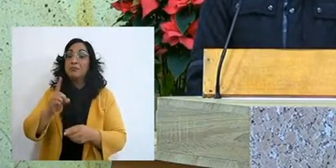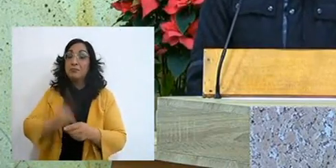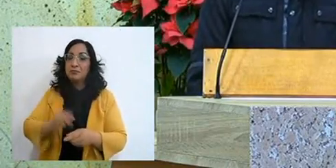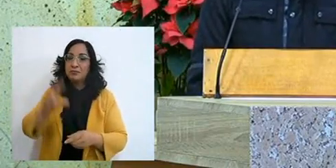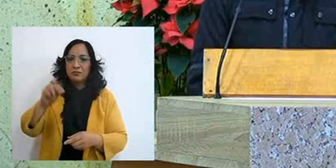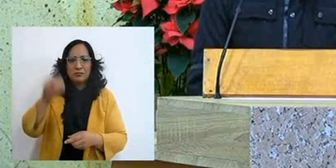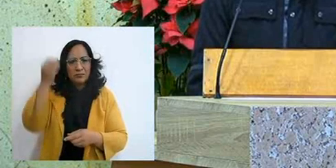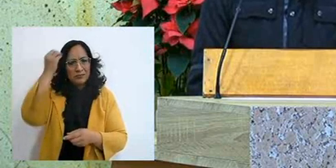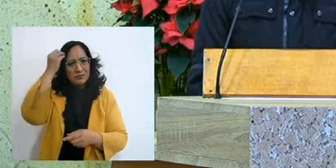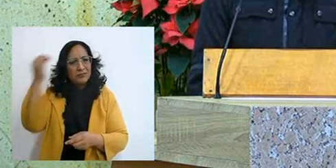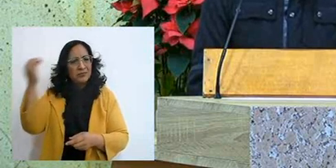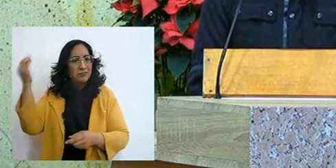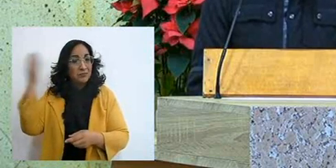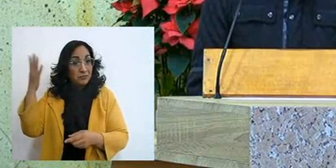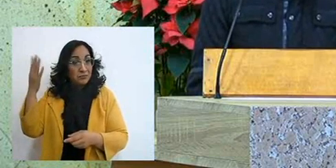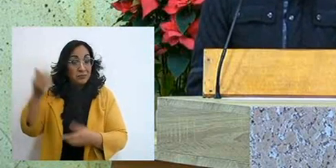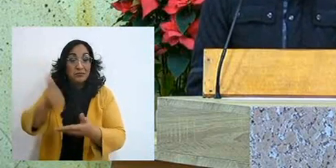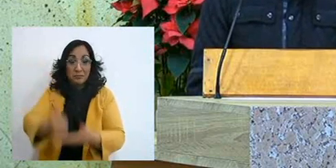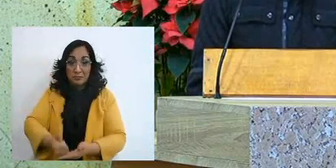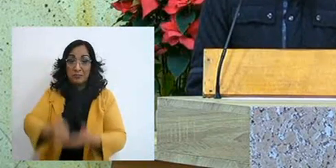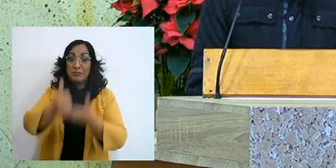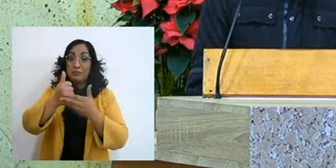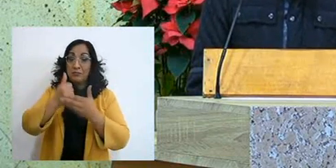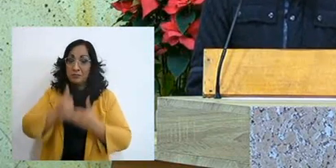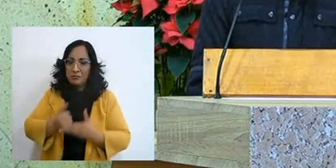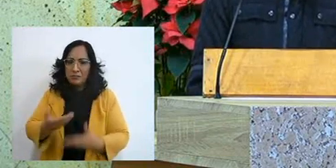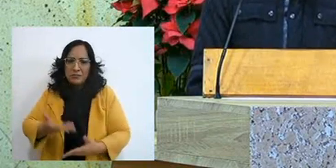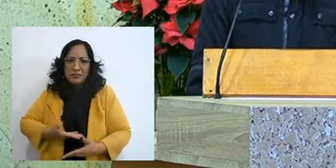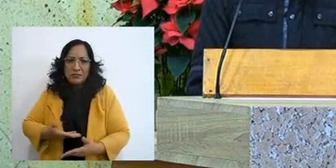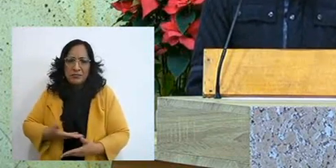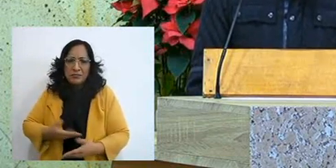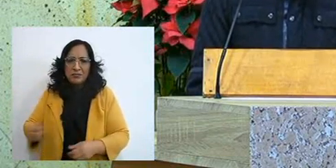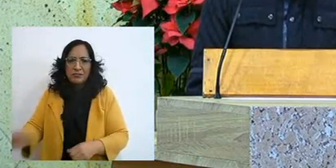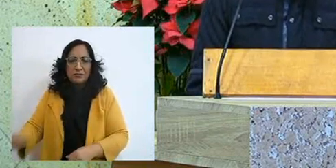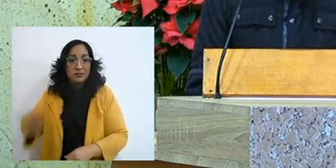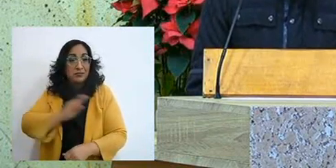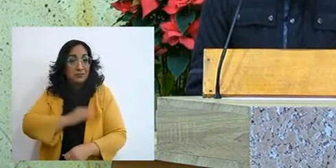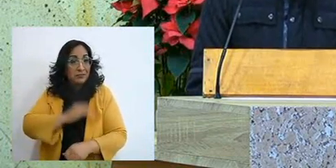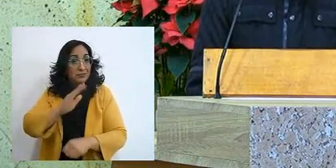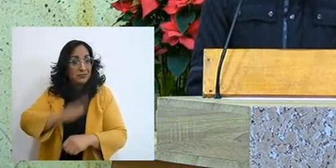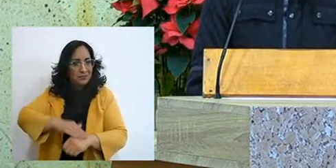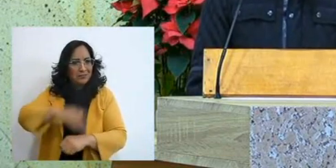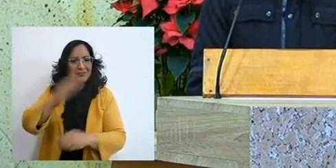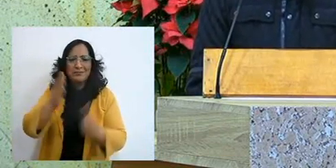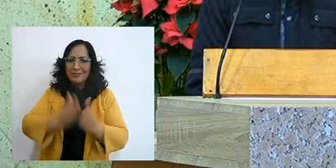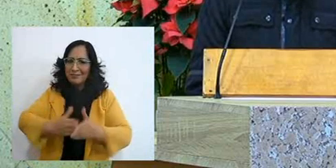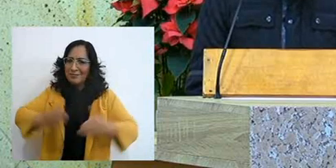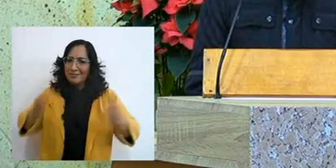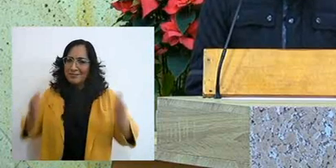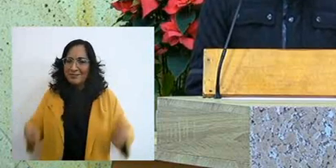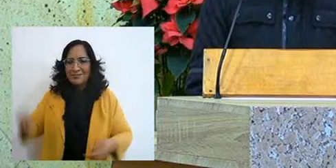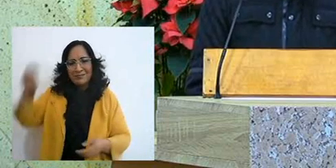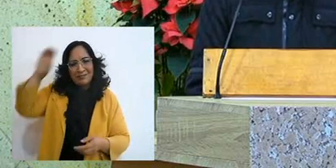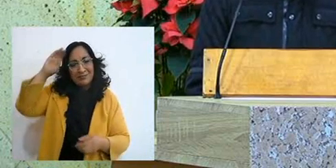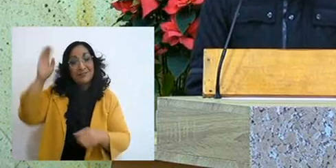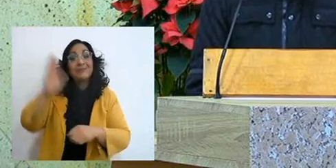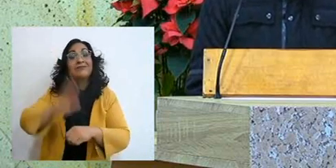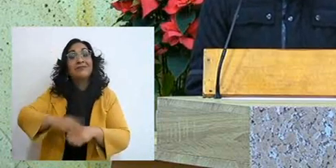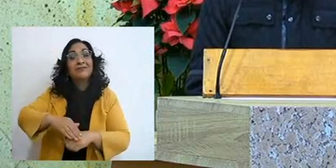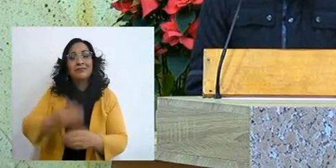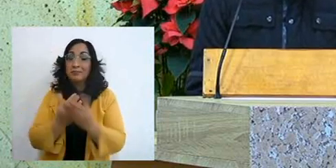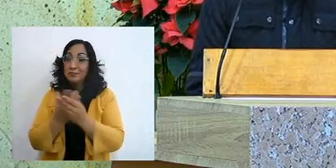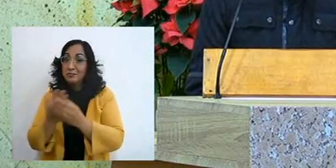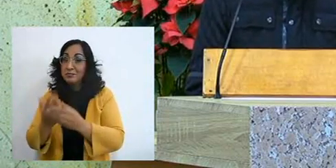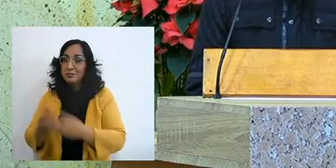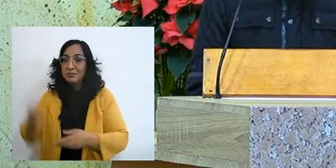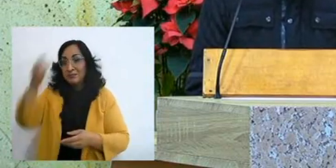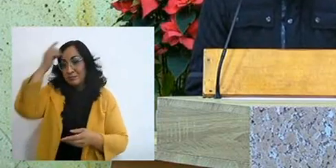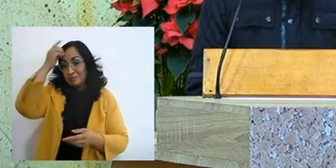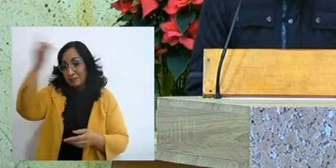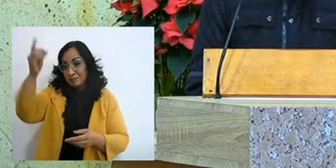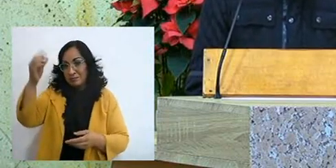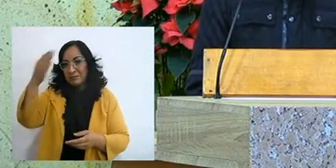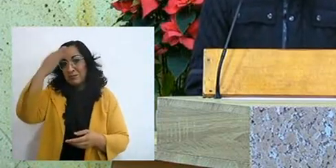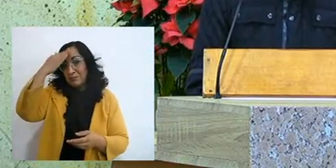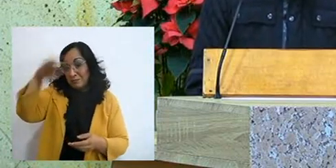and that has helped me to increase my faith, to believe in him more, to hope in him, because they know he is an Almighty God,